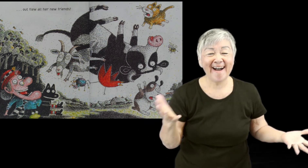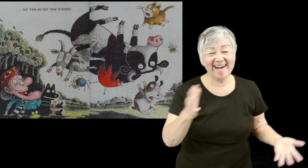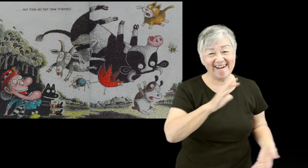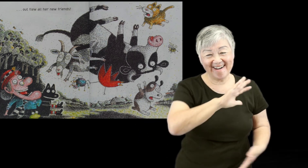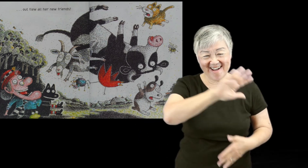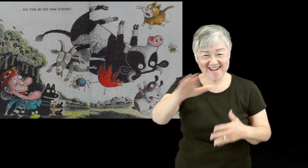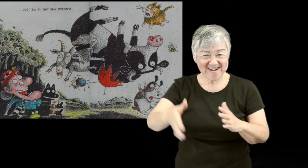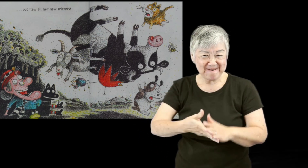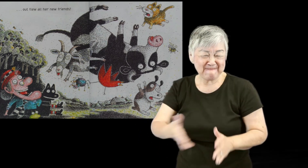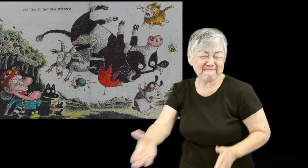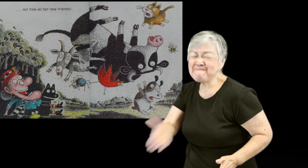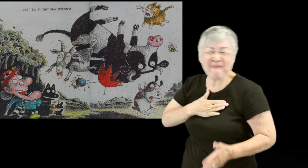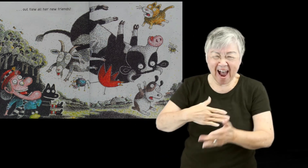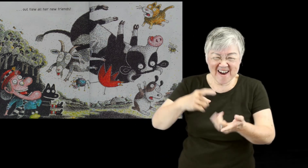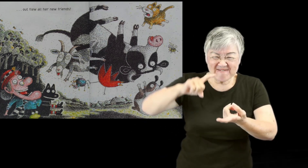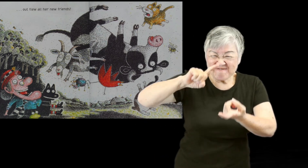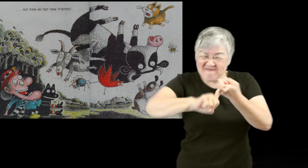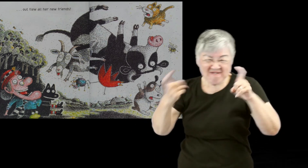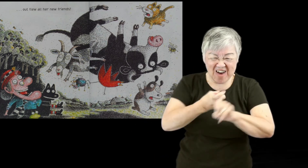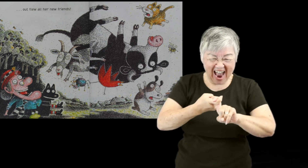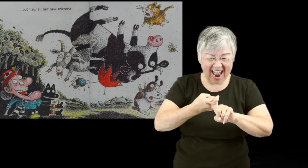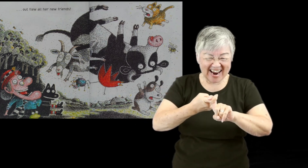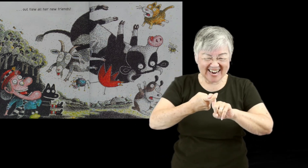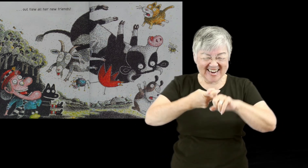Out flew all her new friends.